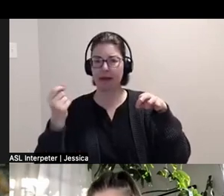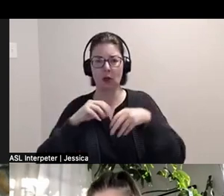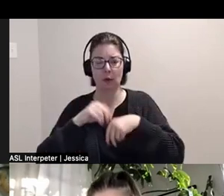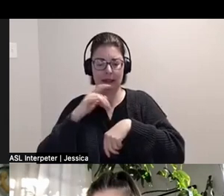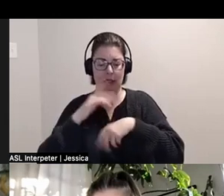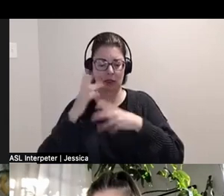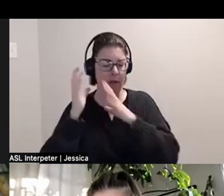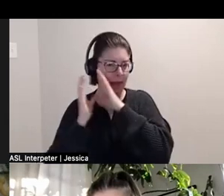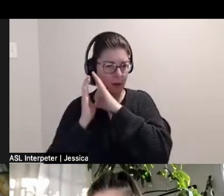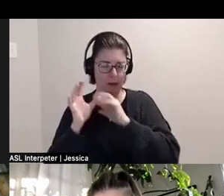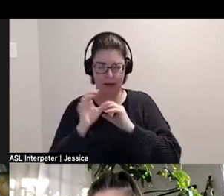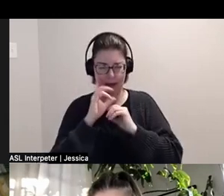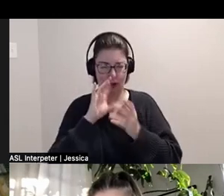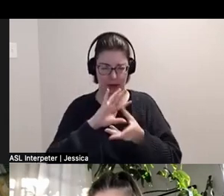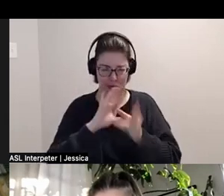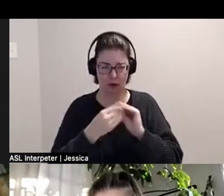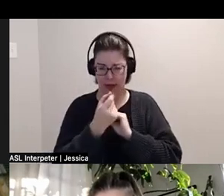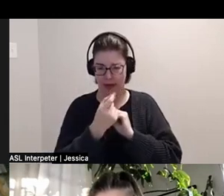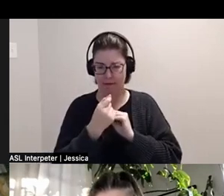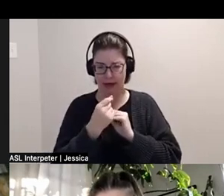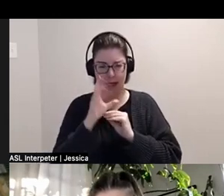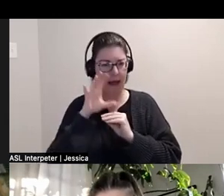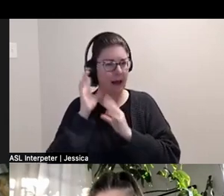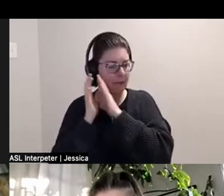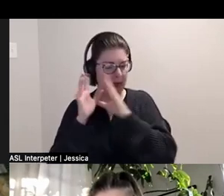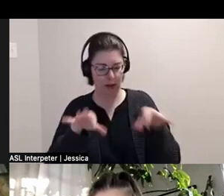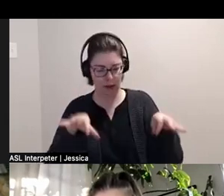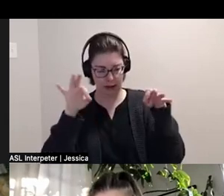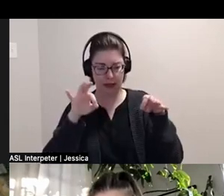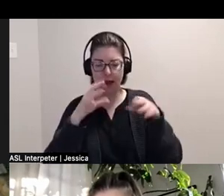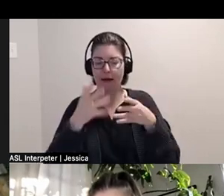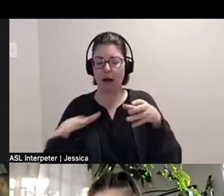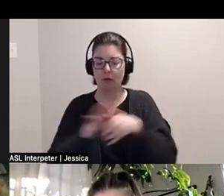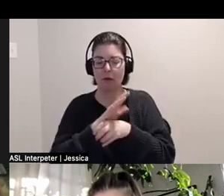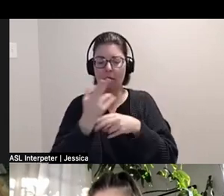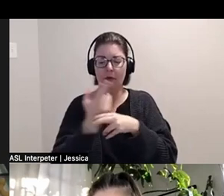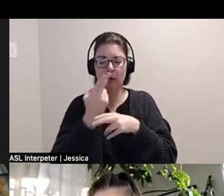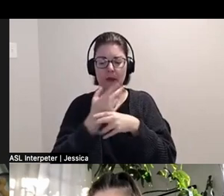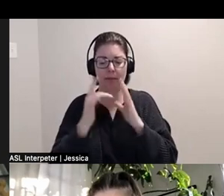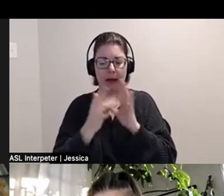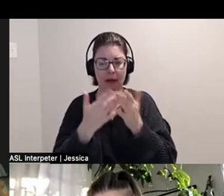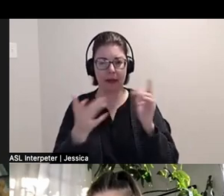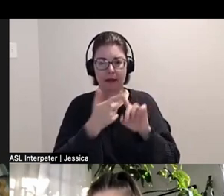That are filled with used medical supplies from myself and friends and family, and community.